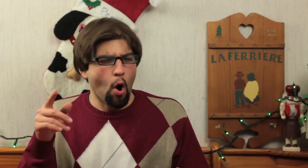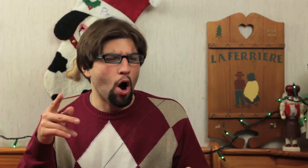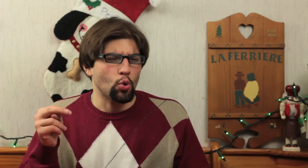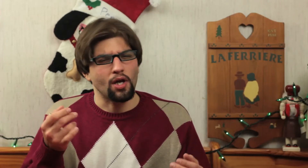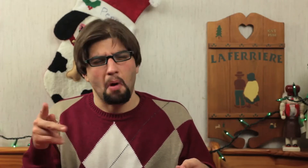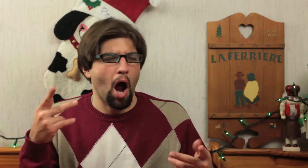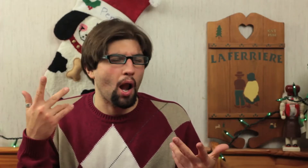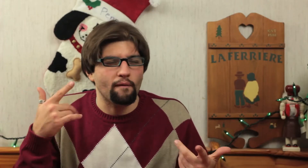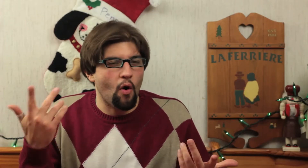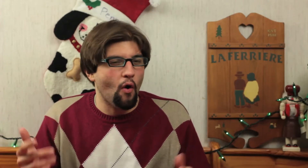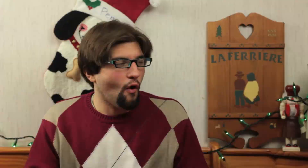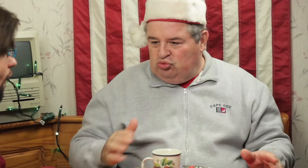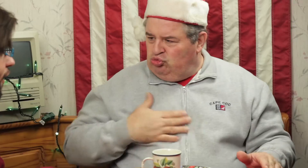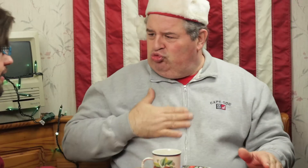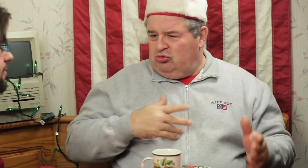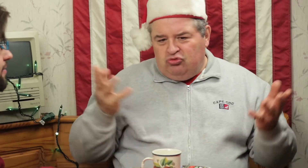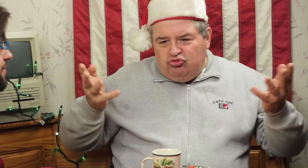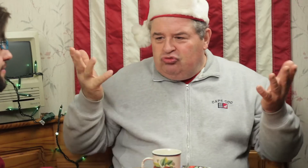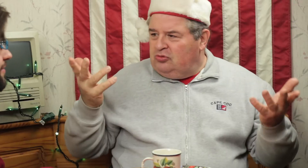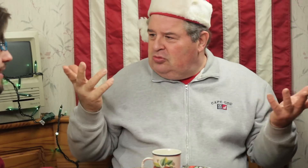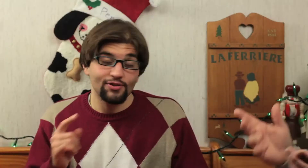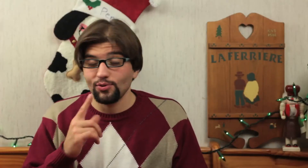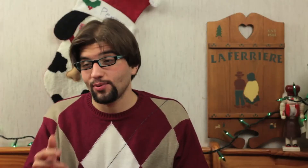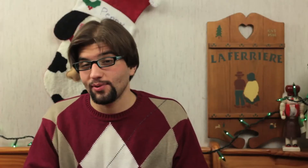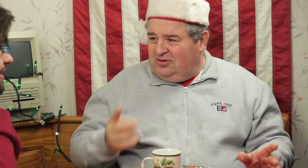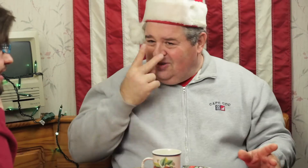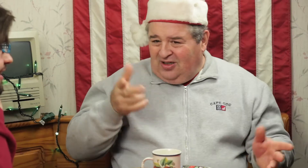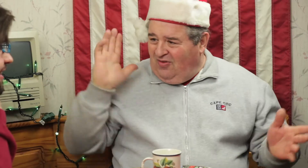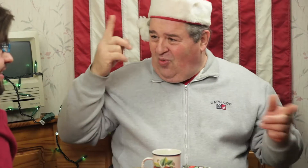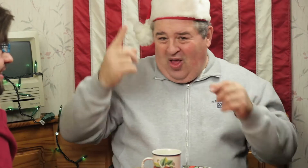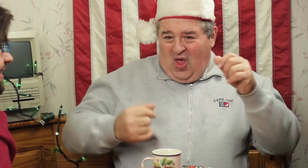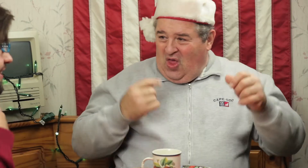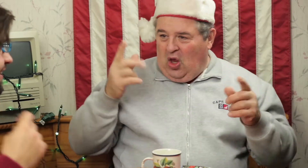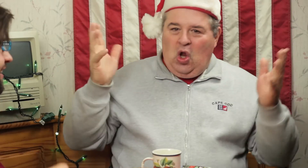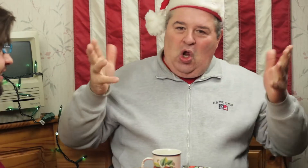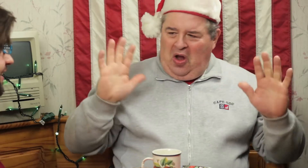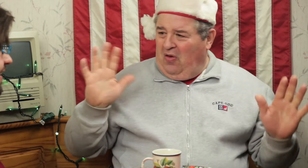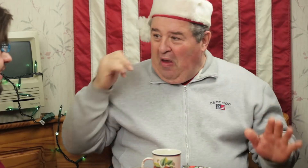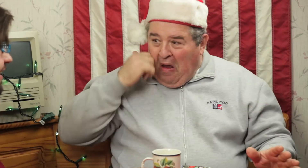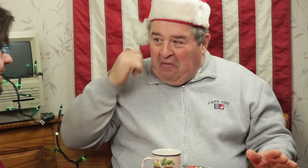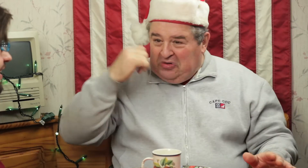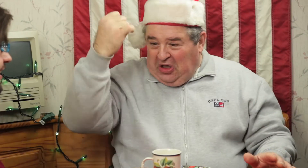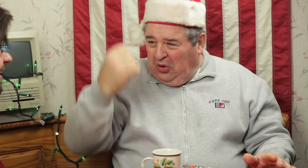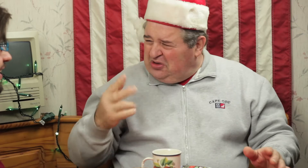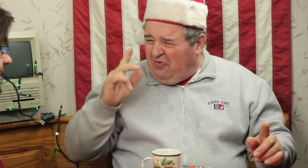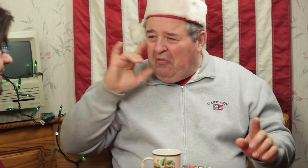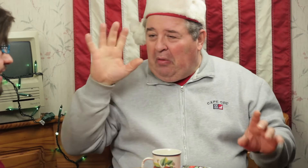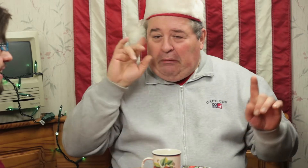Whats a New Years Party for? To enjoy and talk! That's true. People you don't see all year. Talking is enough. Every Saturday?